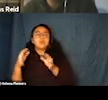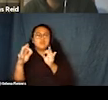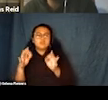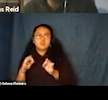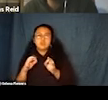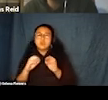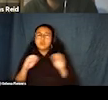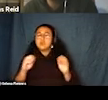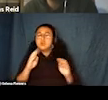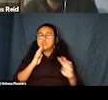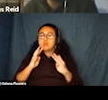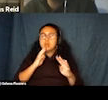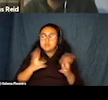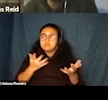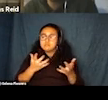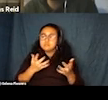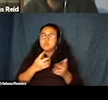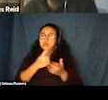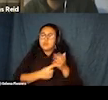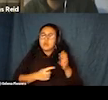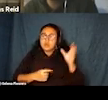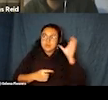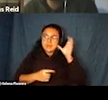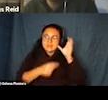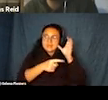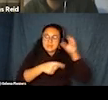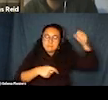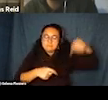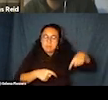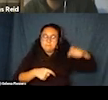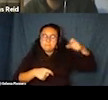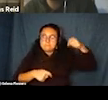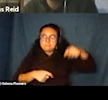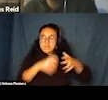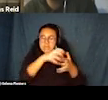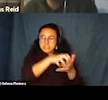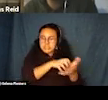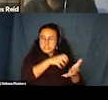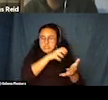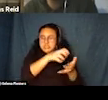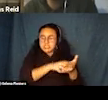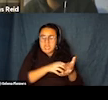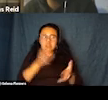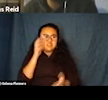What you're listening to is sort of what I experienced that day on the couch. It's not the same film.